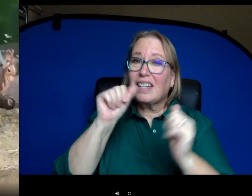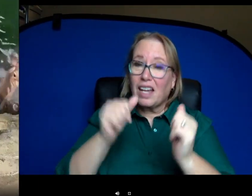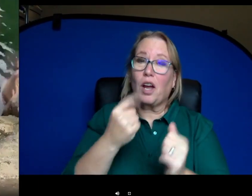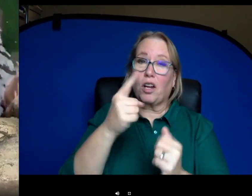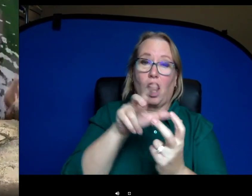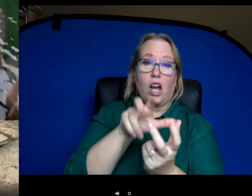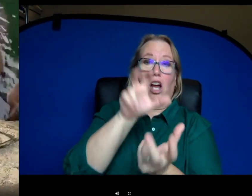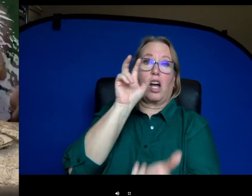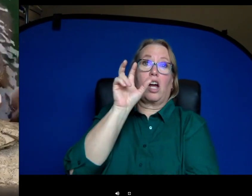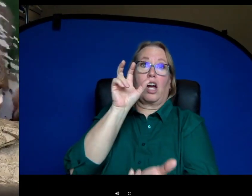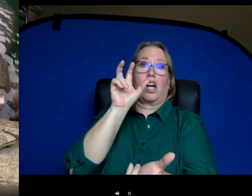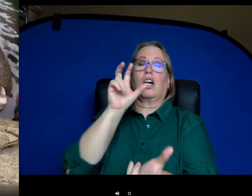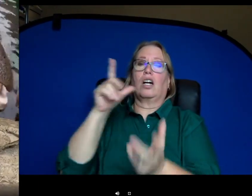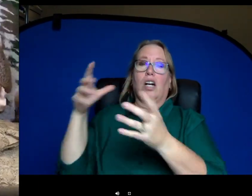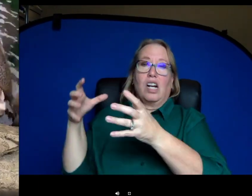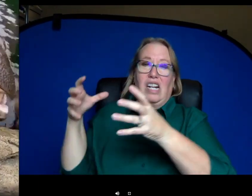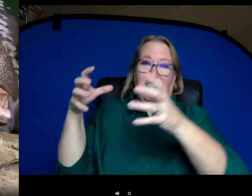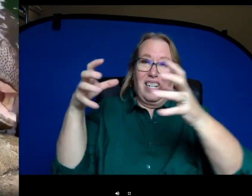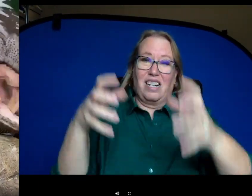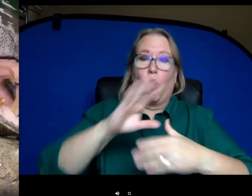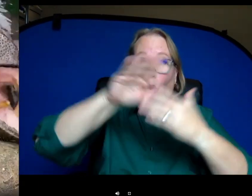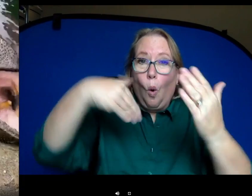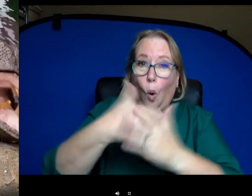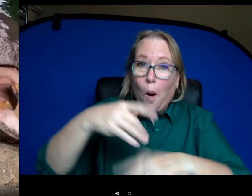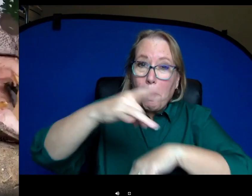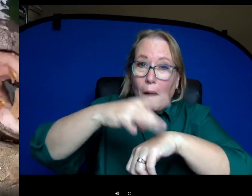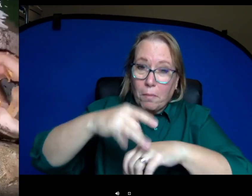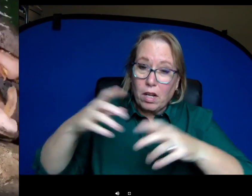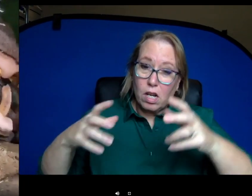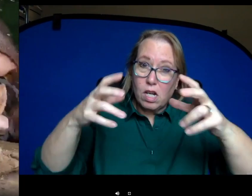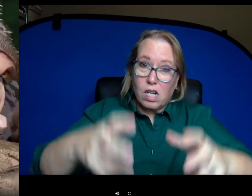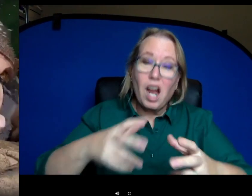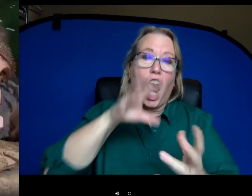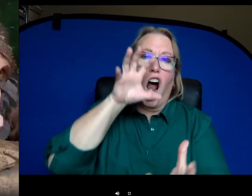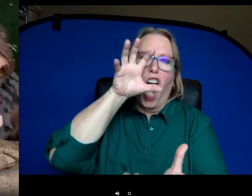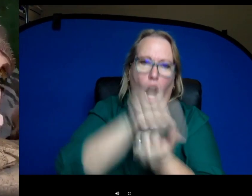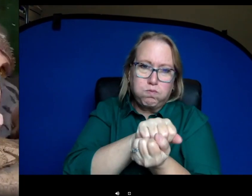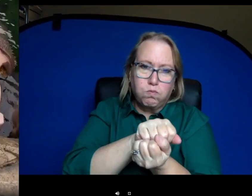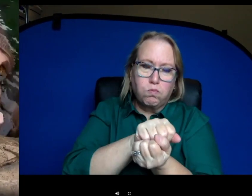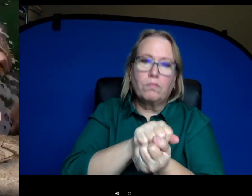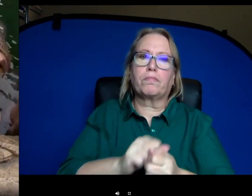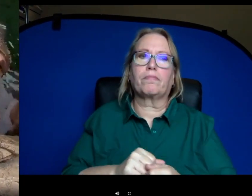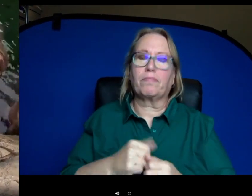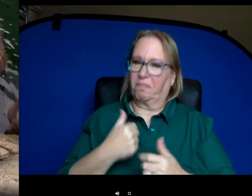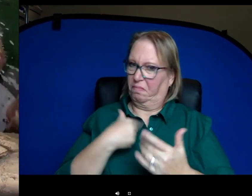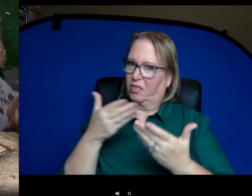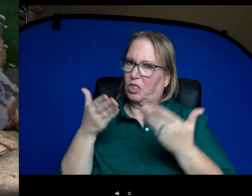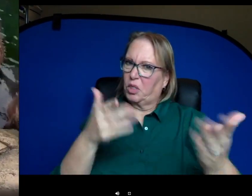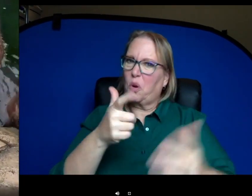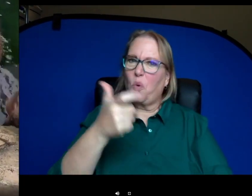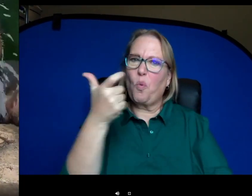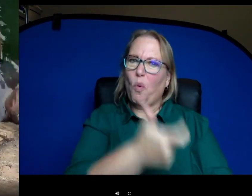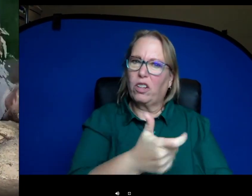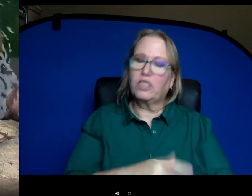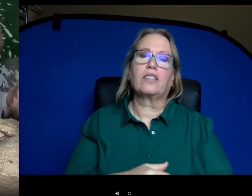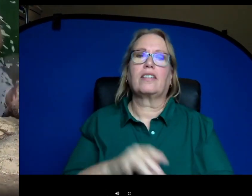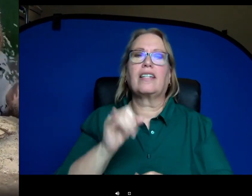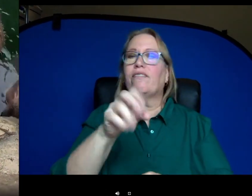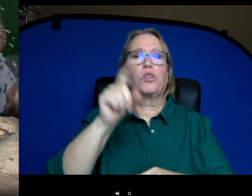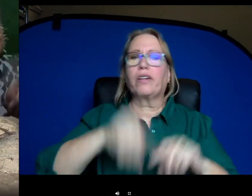in her mouth at once and crush it. It's really impressive. Very cool to see. I highly suggest watching videos on that if you're not able to make it here to